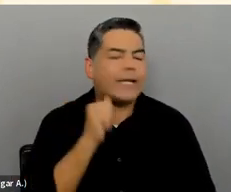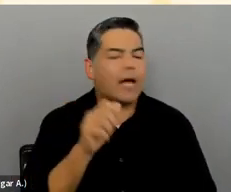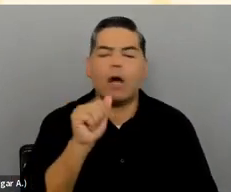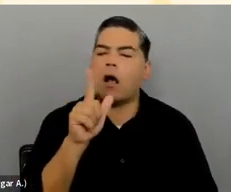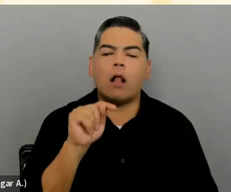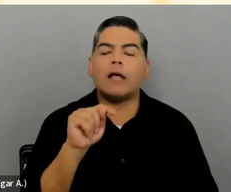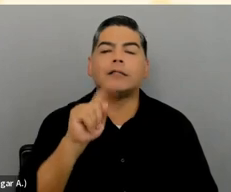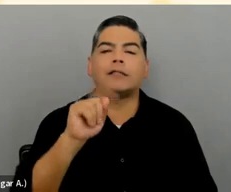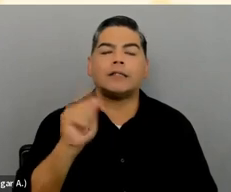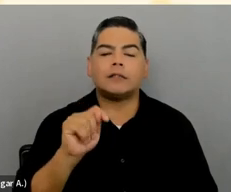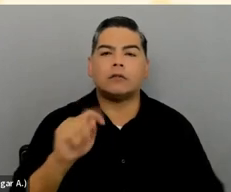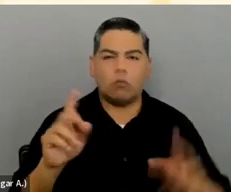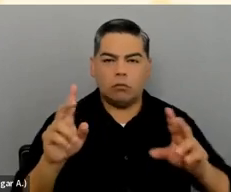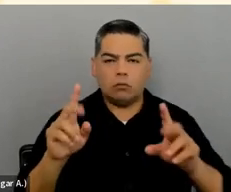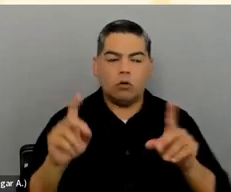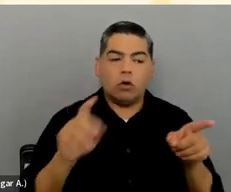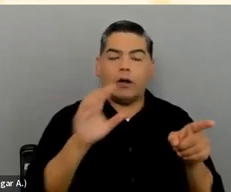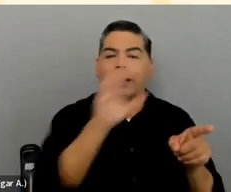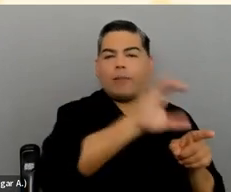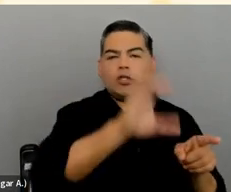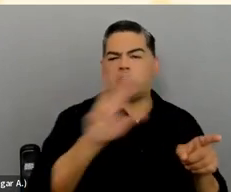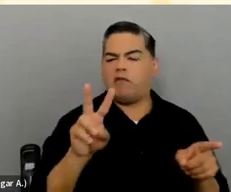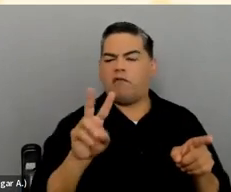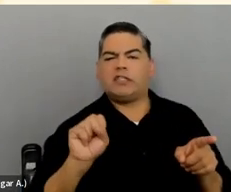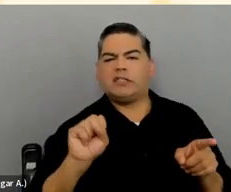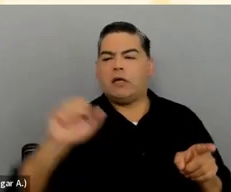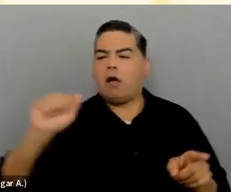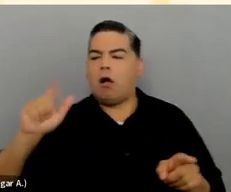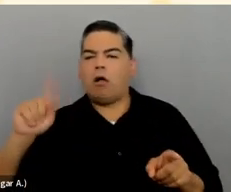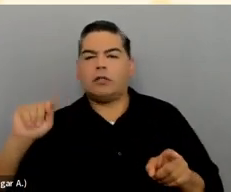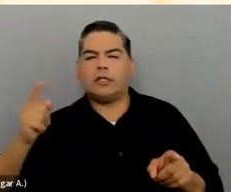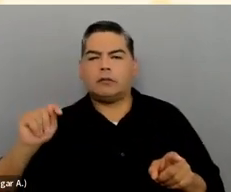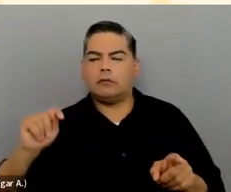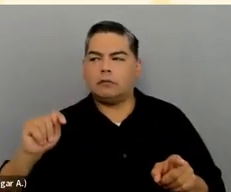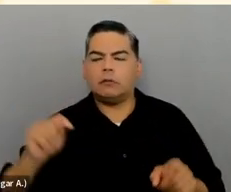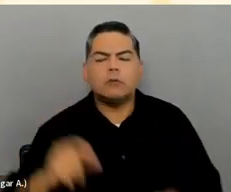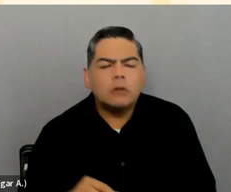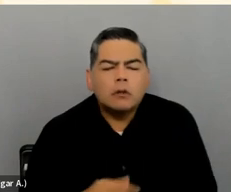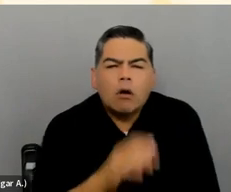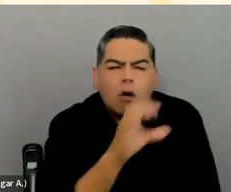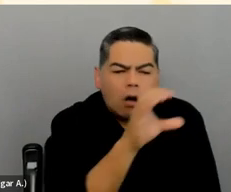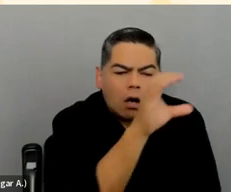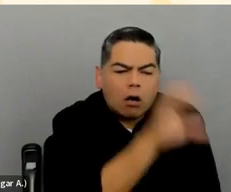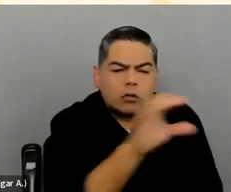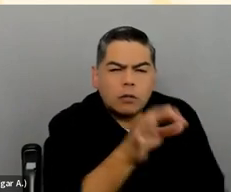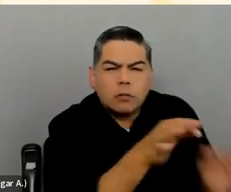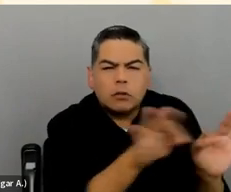So captions versus alt text. Captions versus alt text. I think maybe inline image descriptions